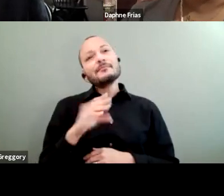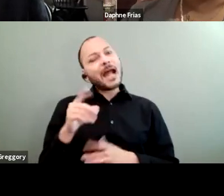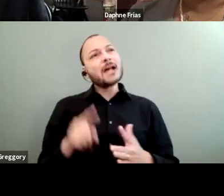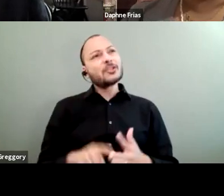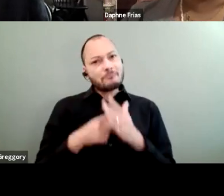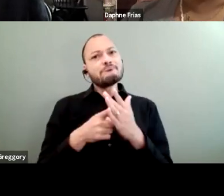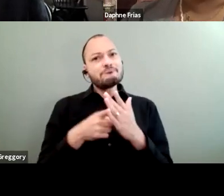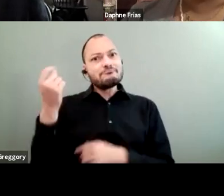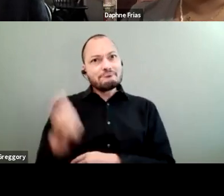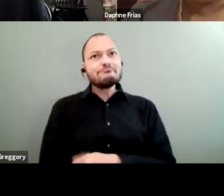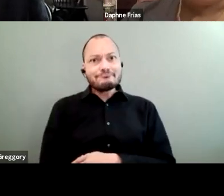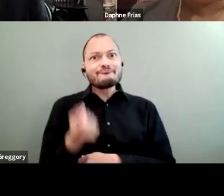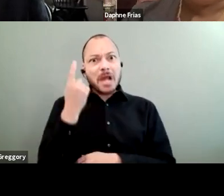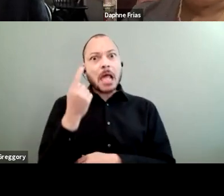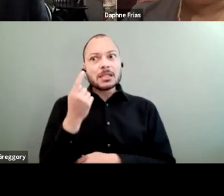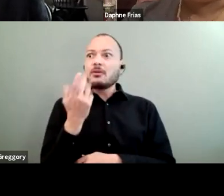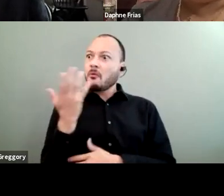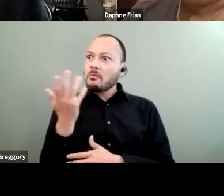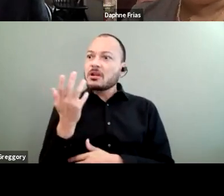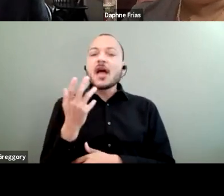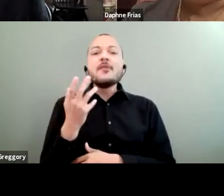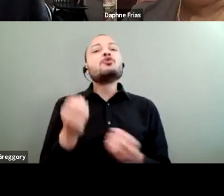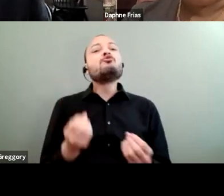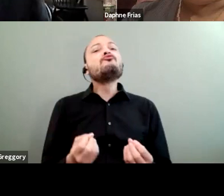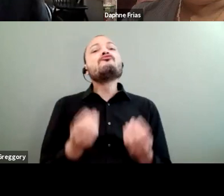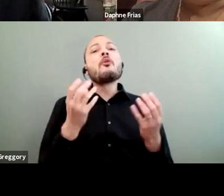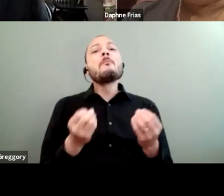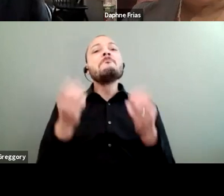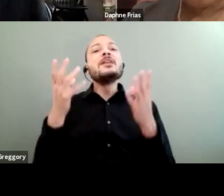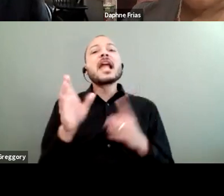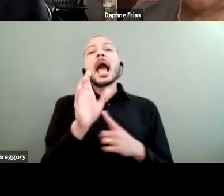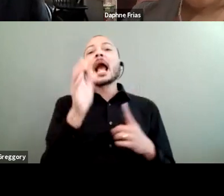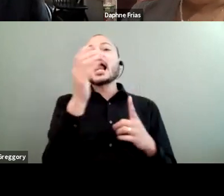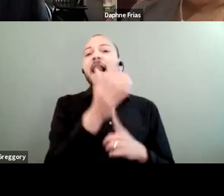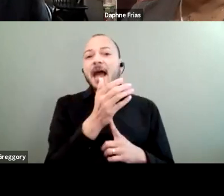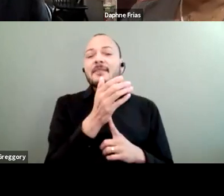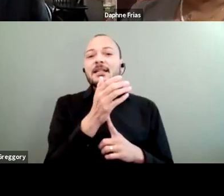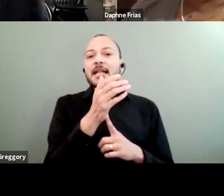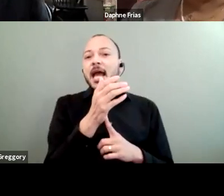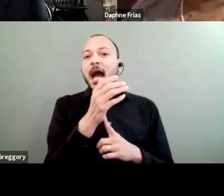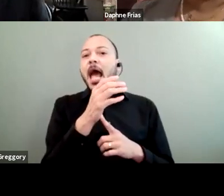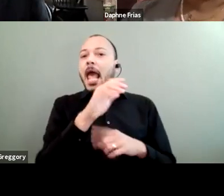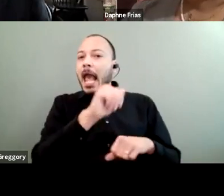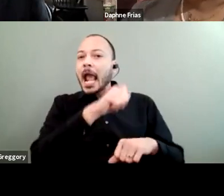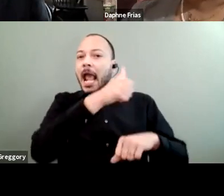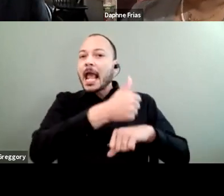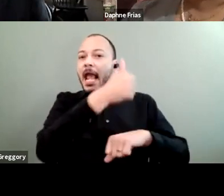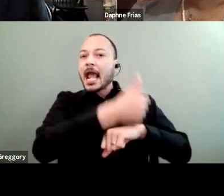there were so many climate destroying infrastructures in my community that were not only contributing